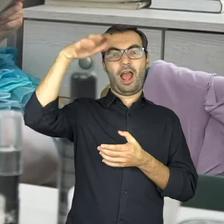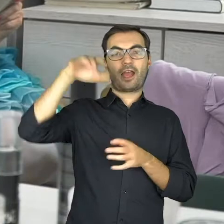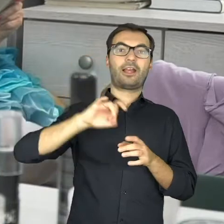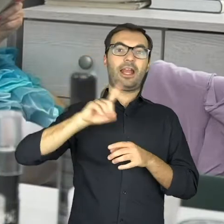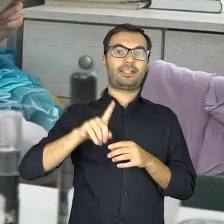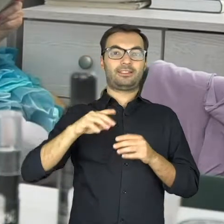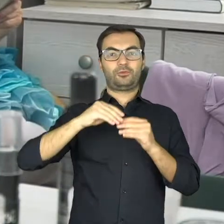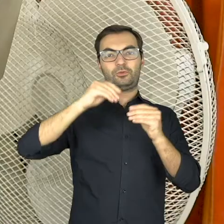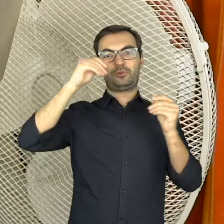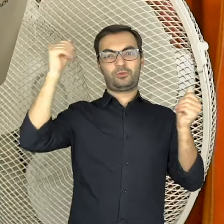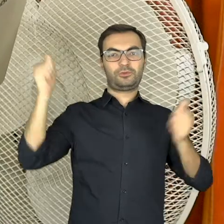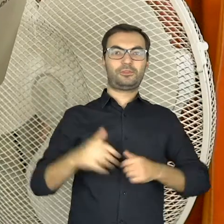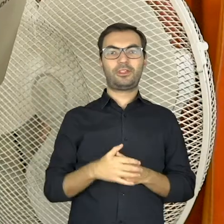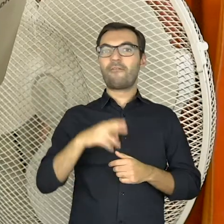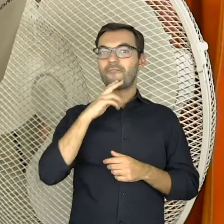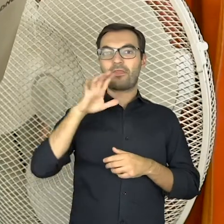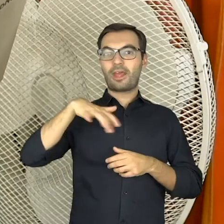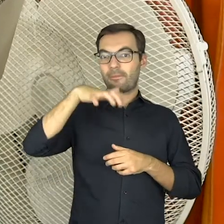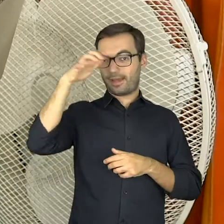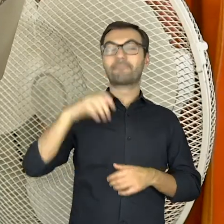it becomes a gas, i.e. water vapor.